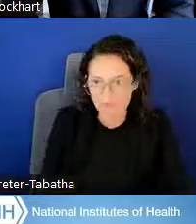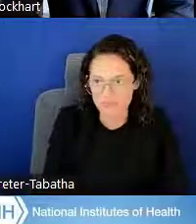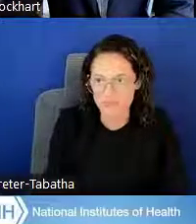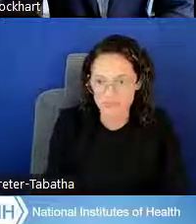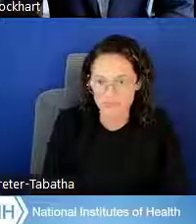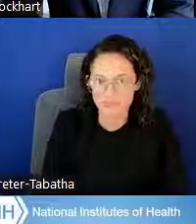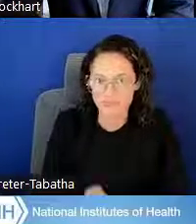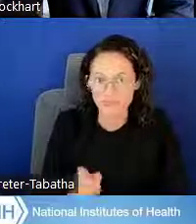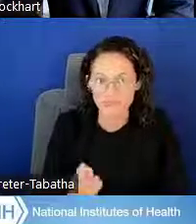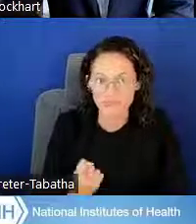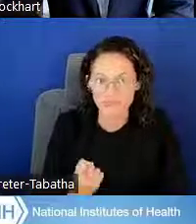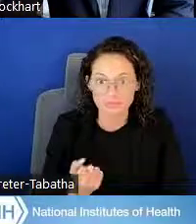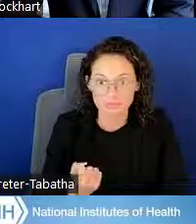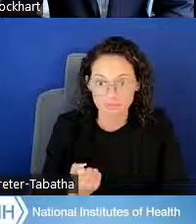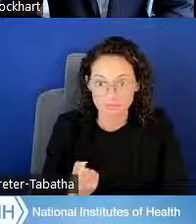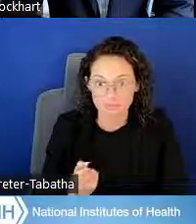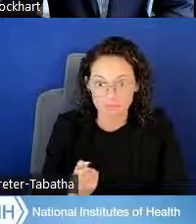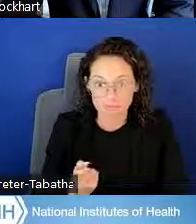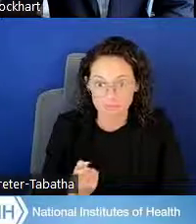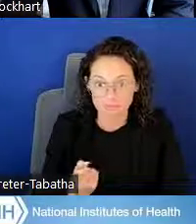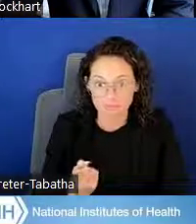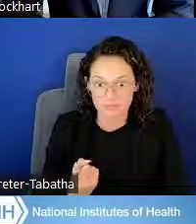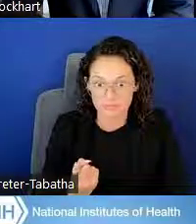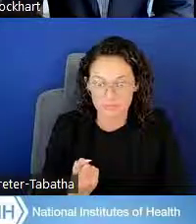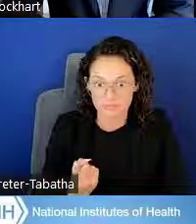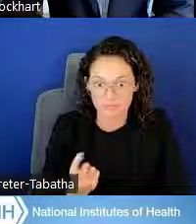who had some travel issues today.